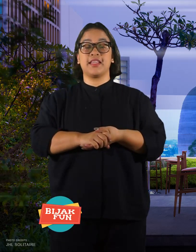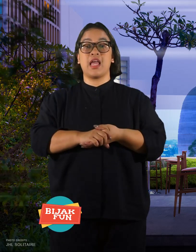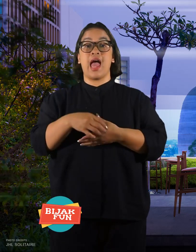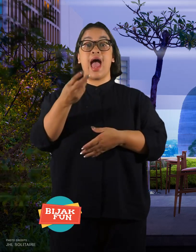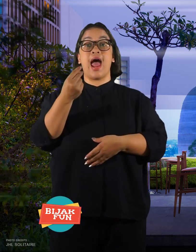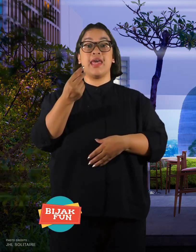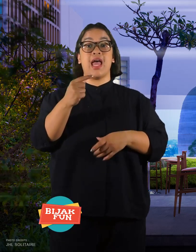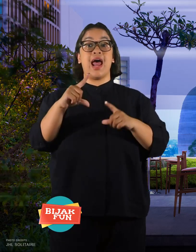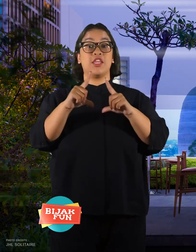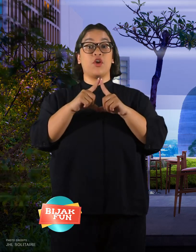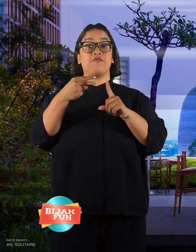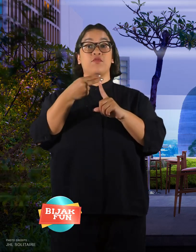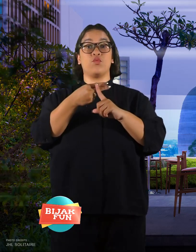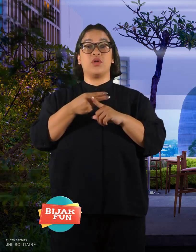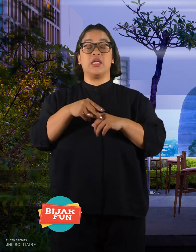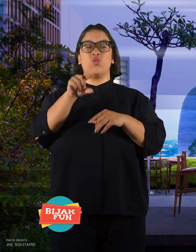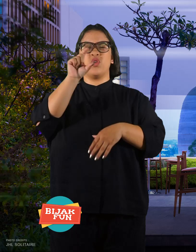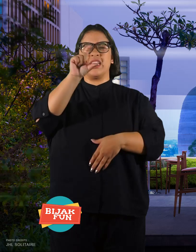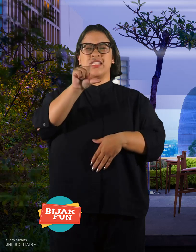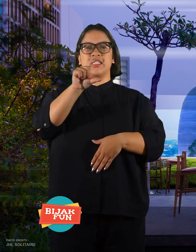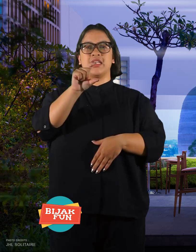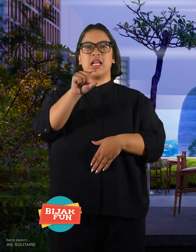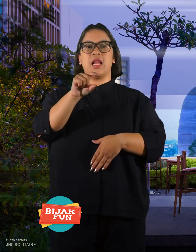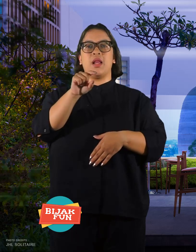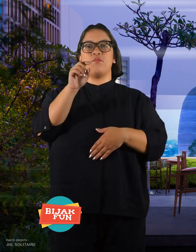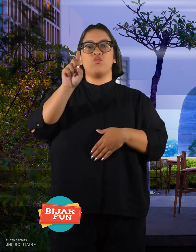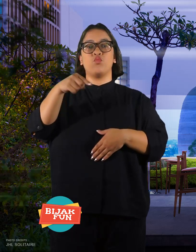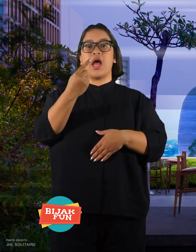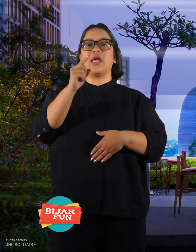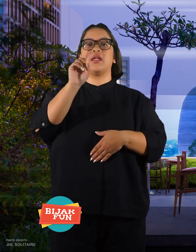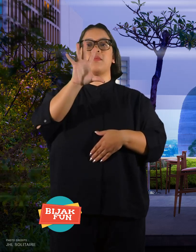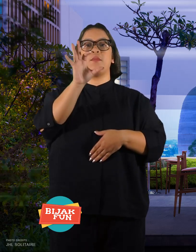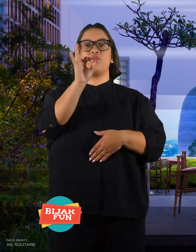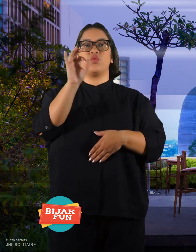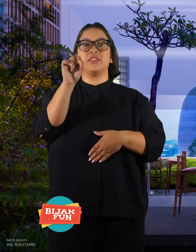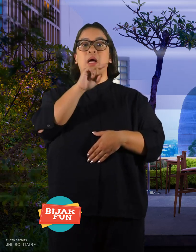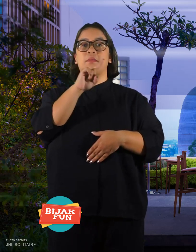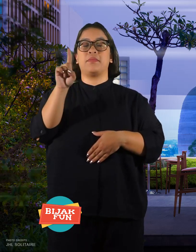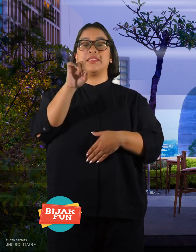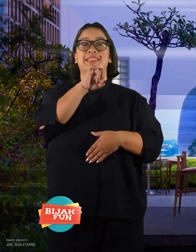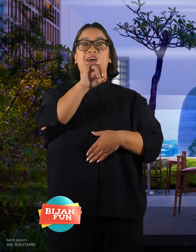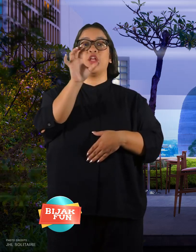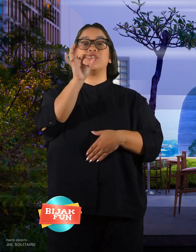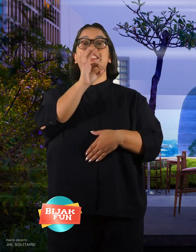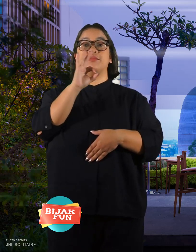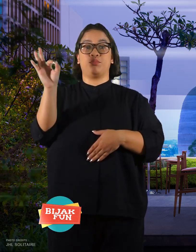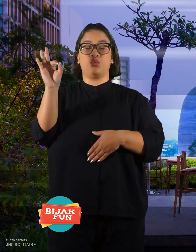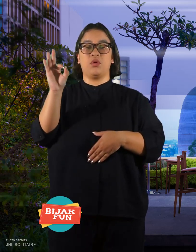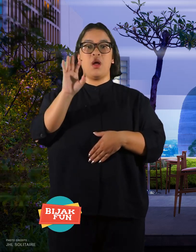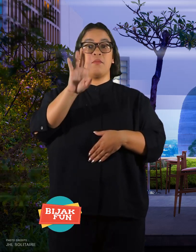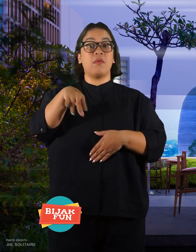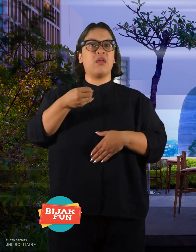The price of small size action figures starts IDR 50 thousand to IDR 100 thousand,